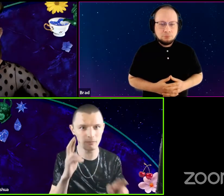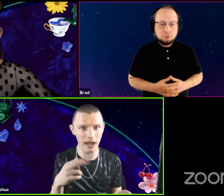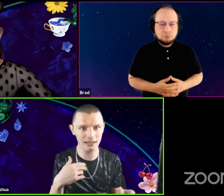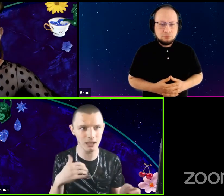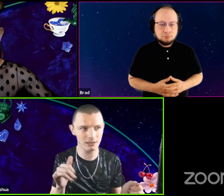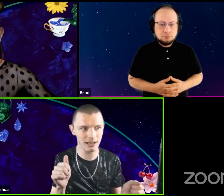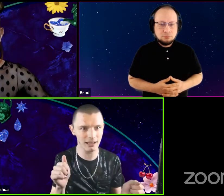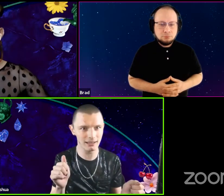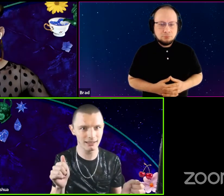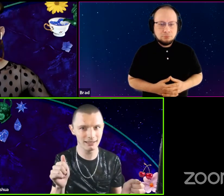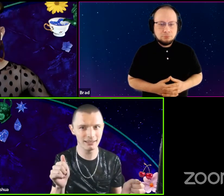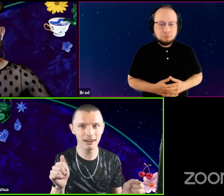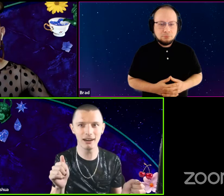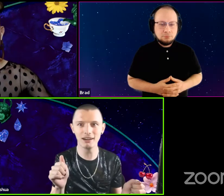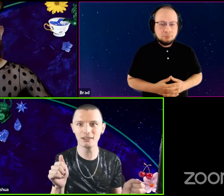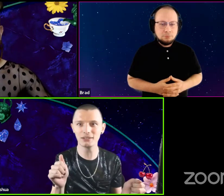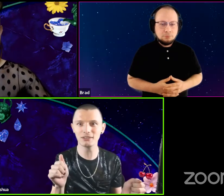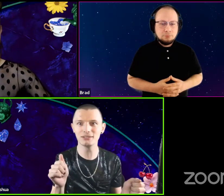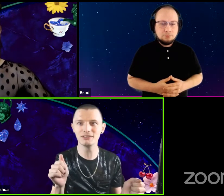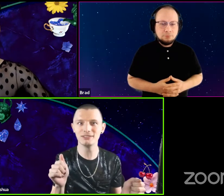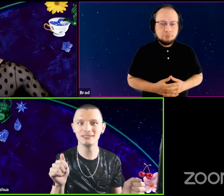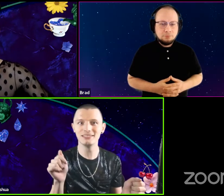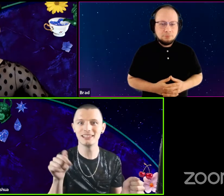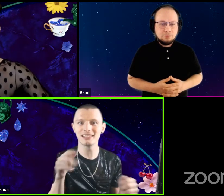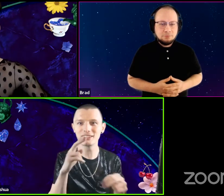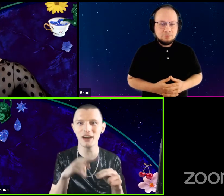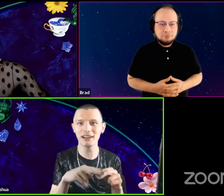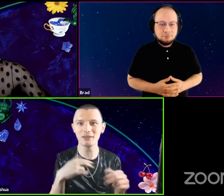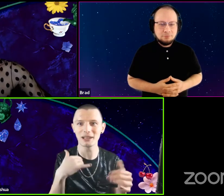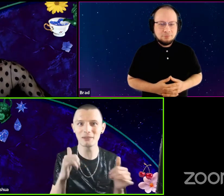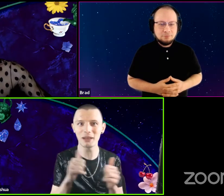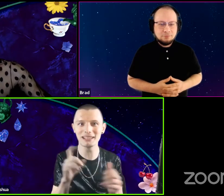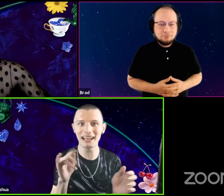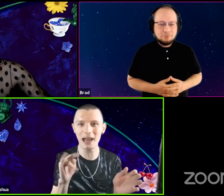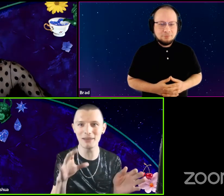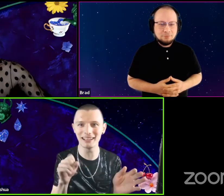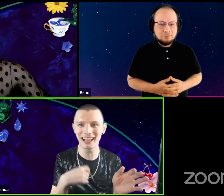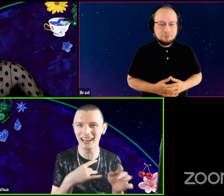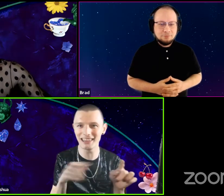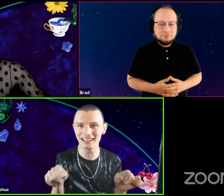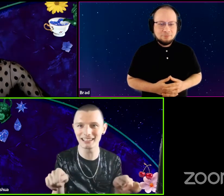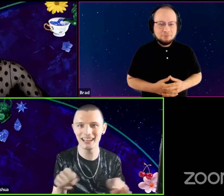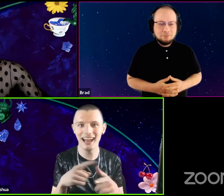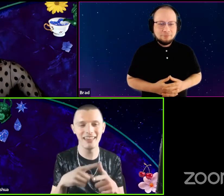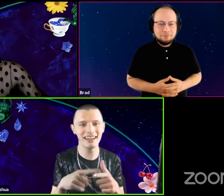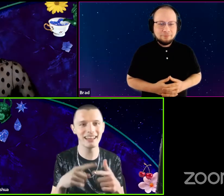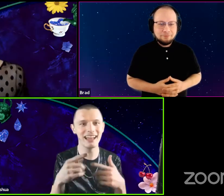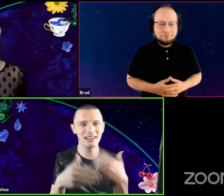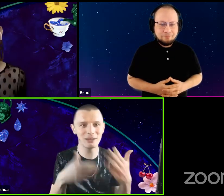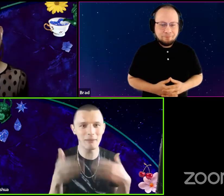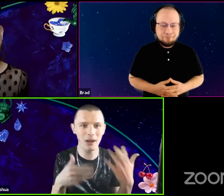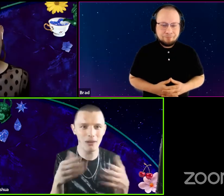And I was like, ah, this is fun. You get to play with dynamics. I like this. And then as we kept going